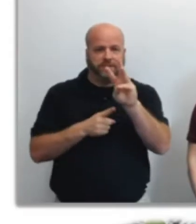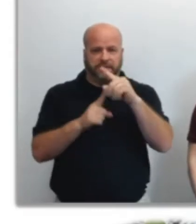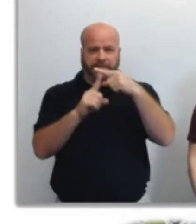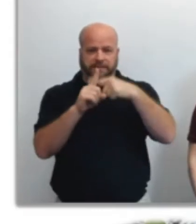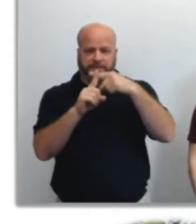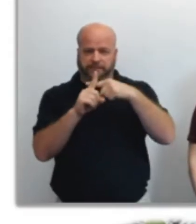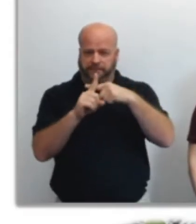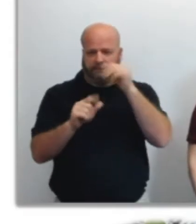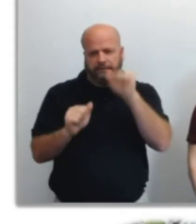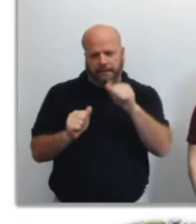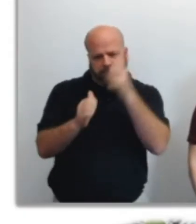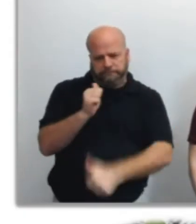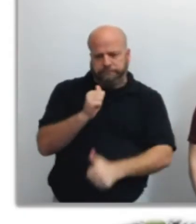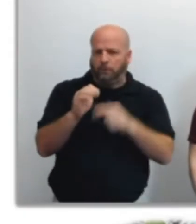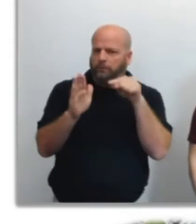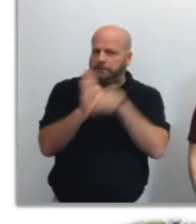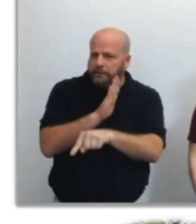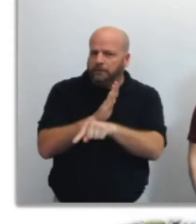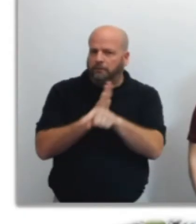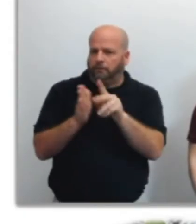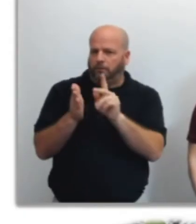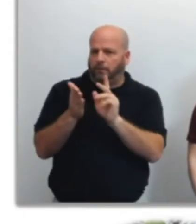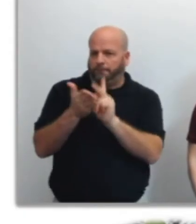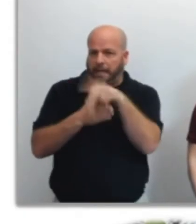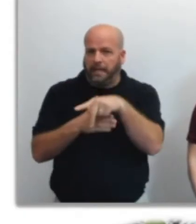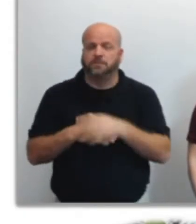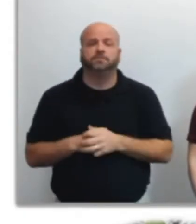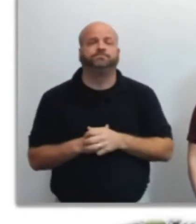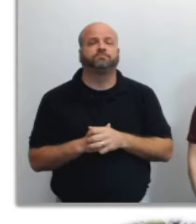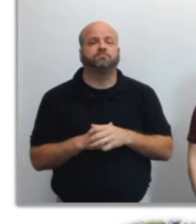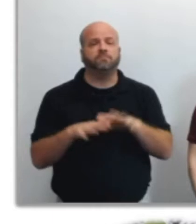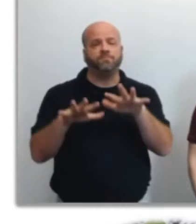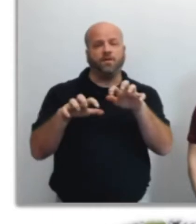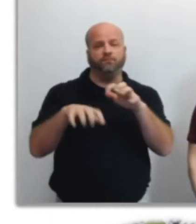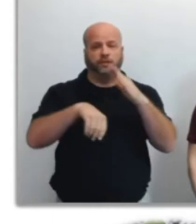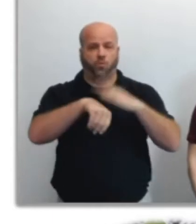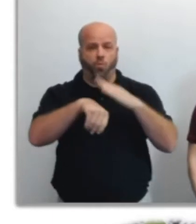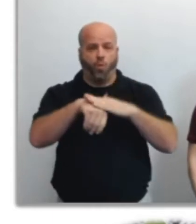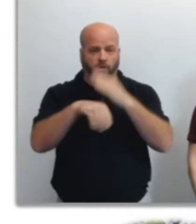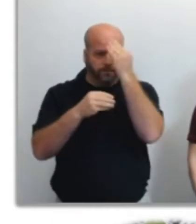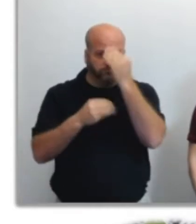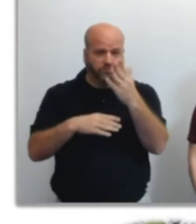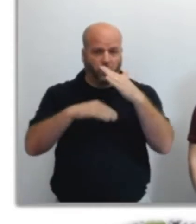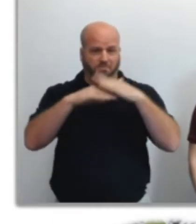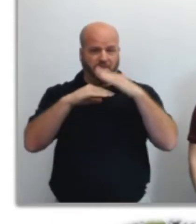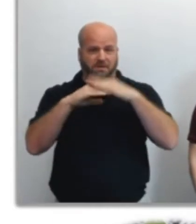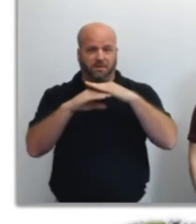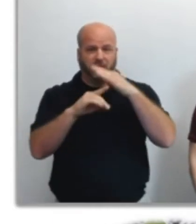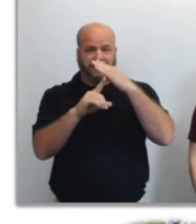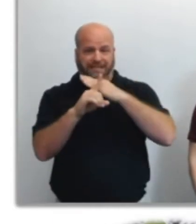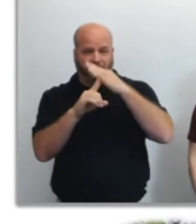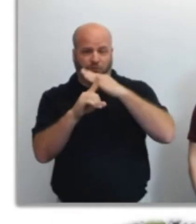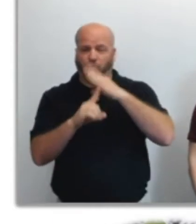sensitive plants from frost. A Freeze Warning is issued when minimum temperatures are forecast to be 32 degrees or less.